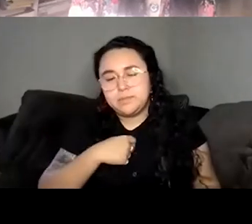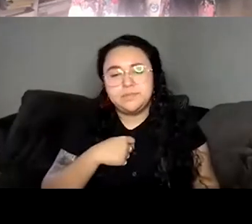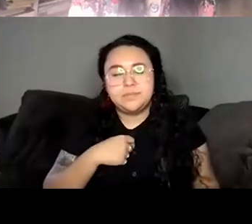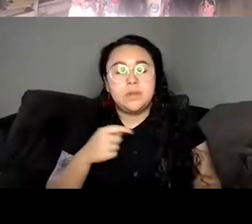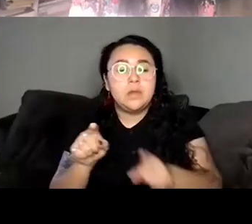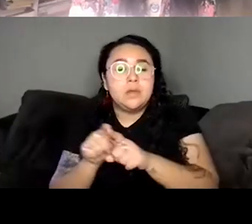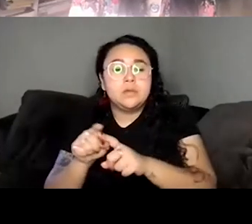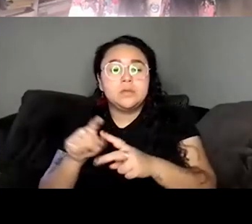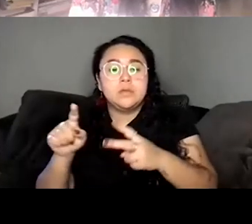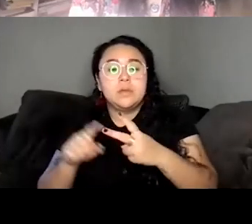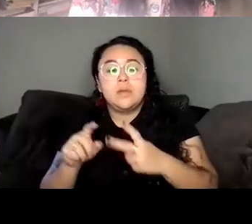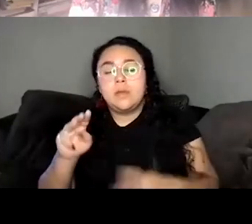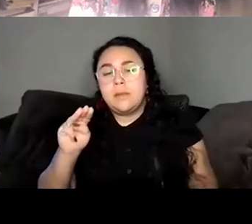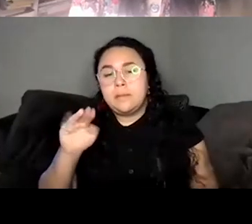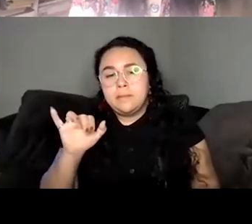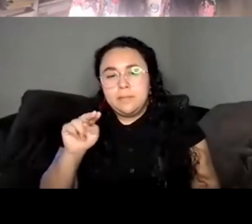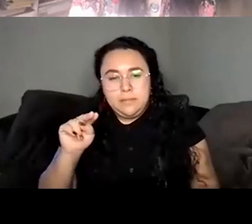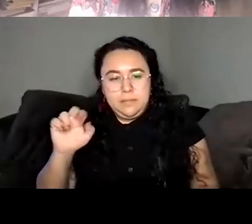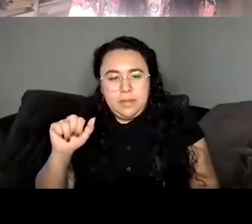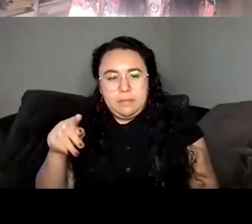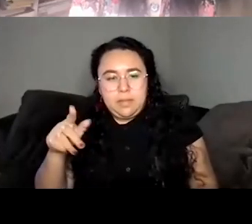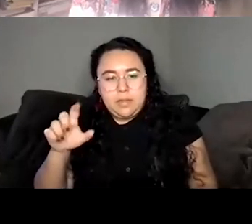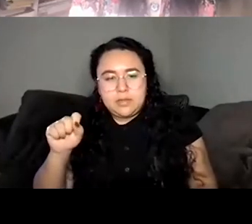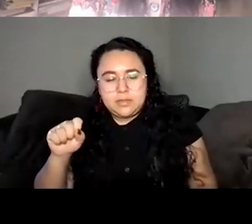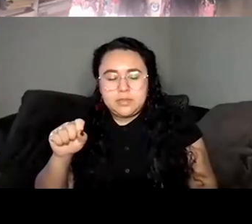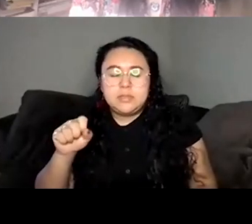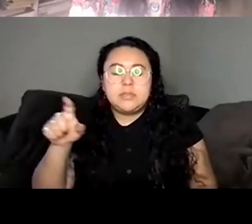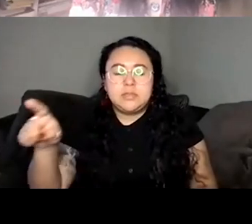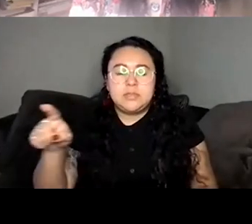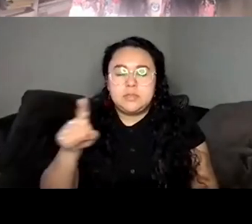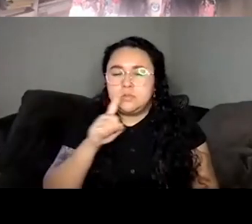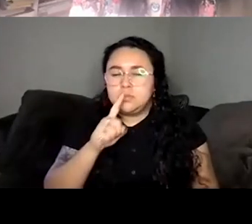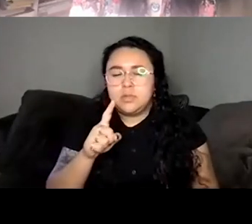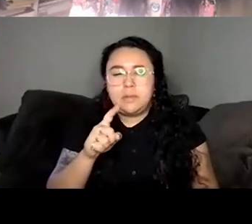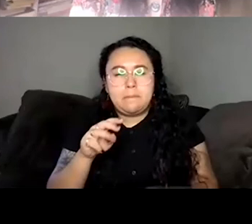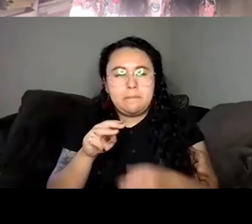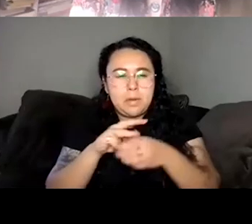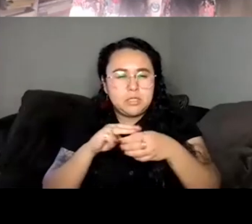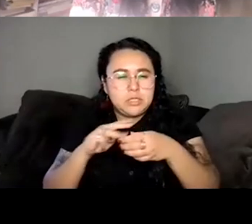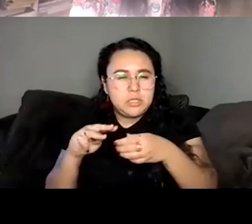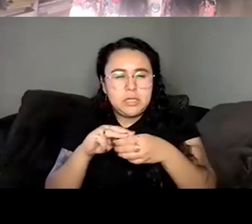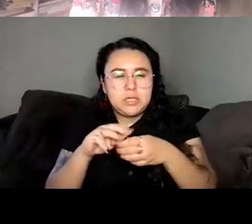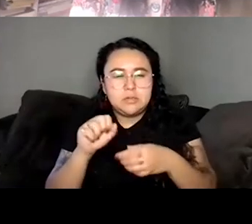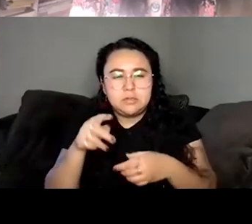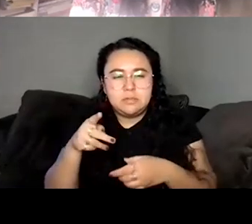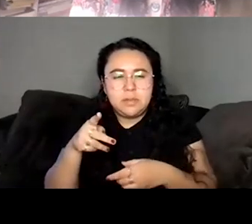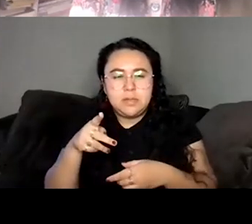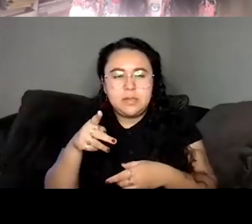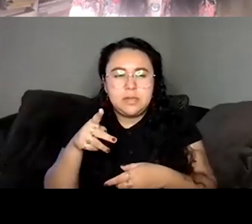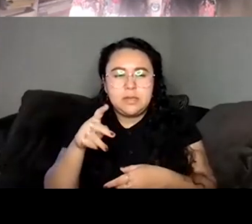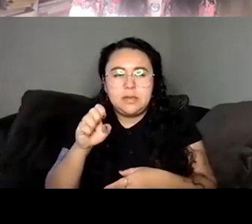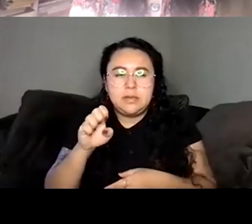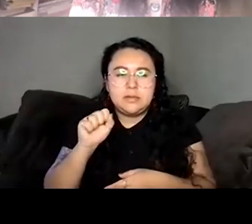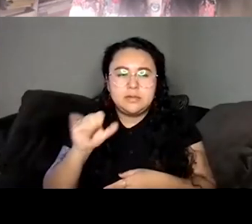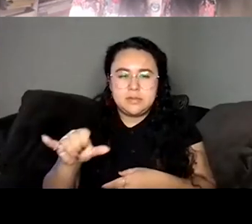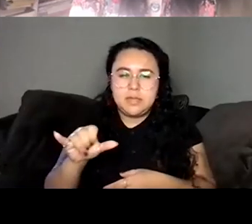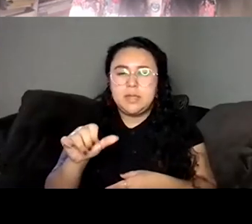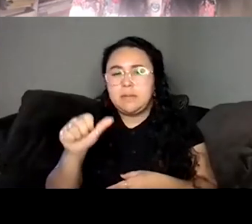Martini I've ever had at this speak EZ Bar under a restaurant called Suki and Mimi. And